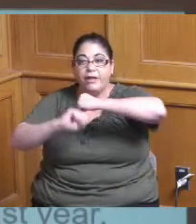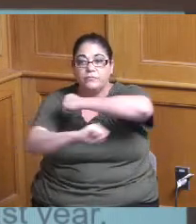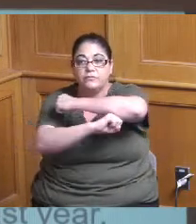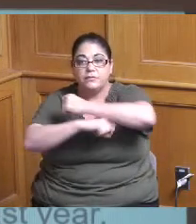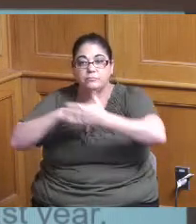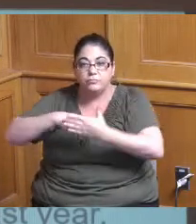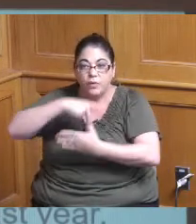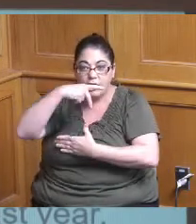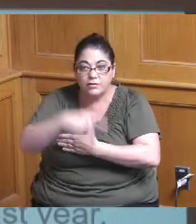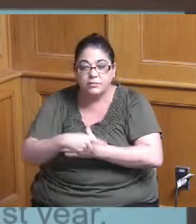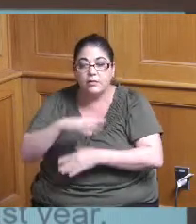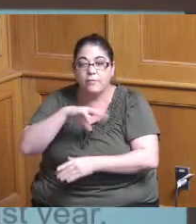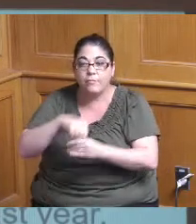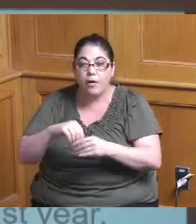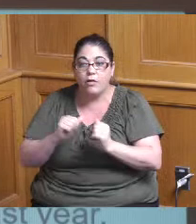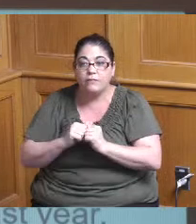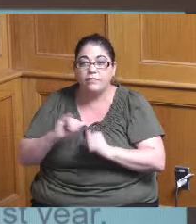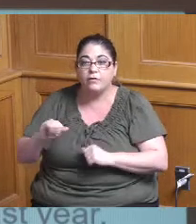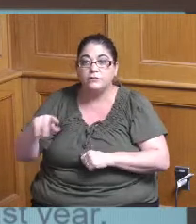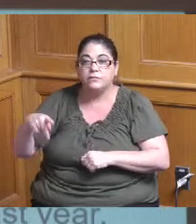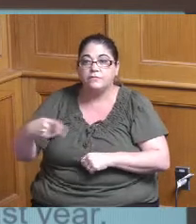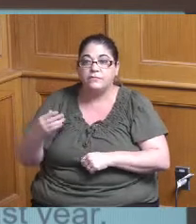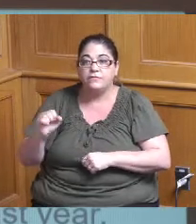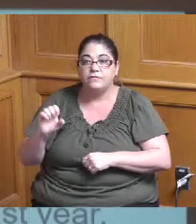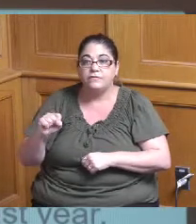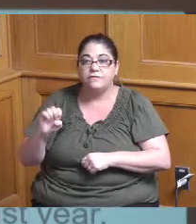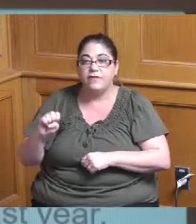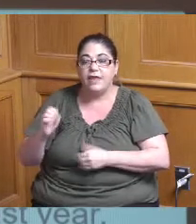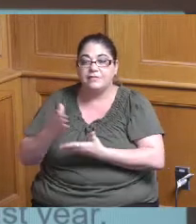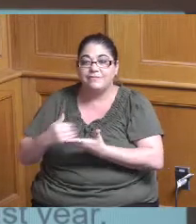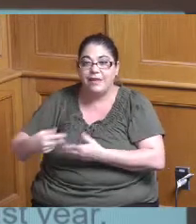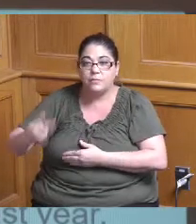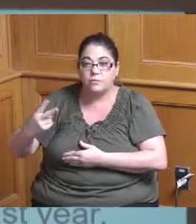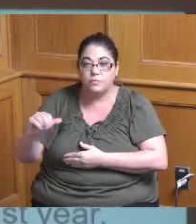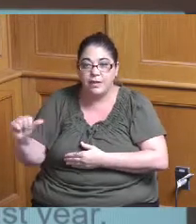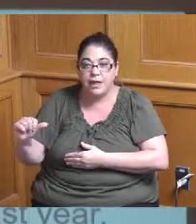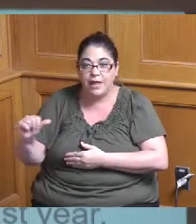of these two a discussions of course it will have the same allowance expenditures